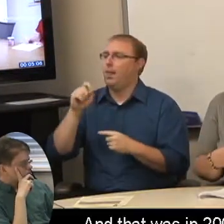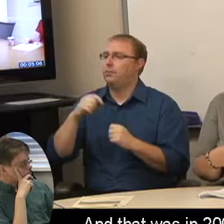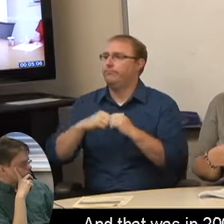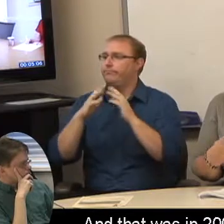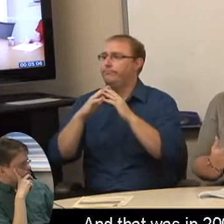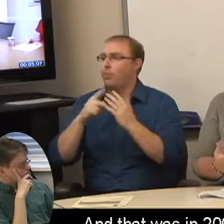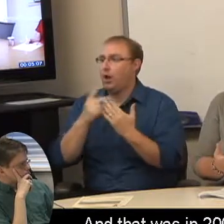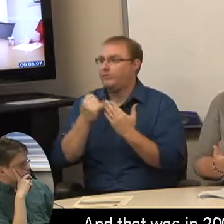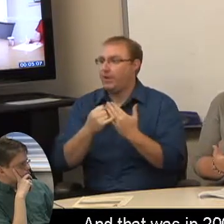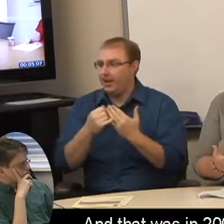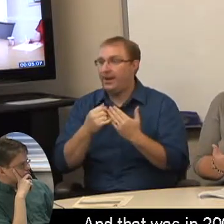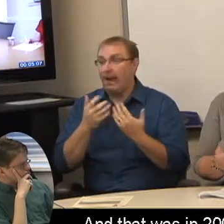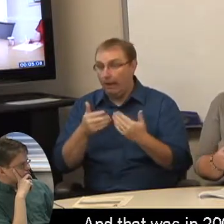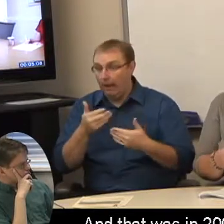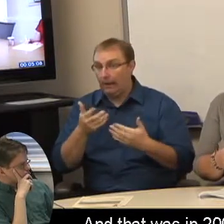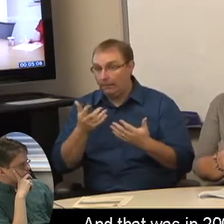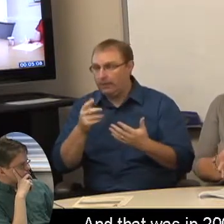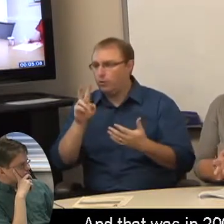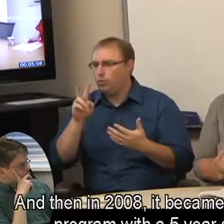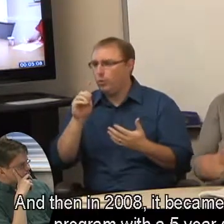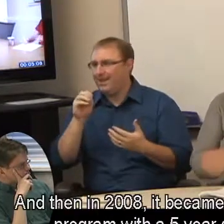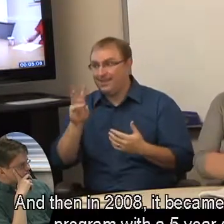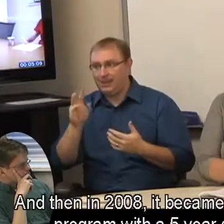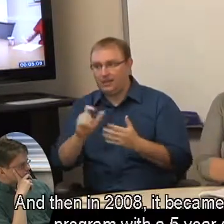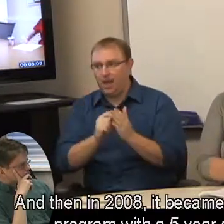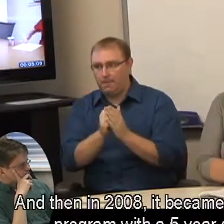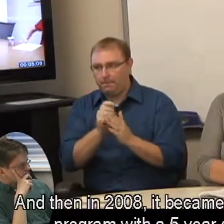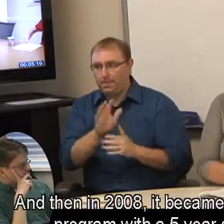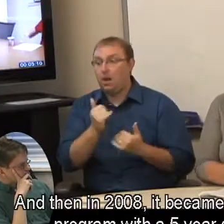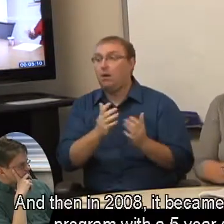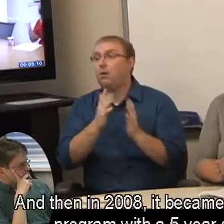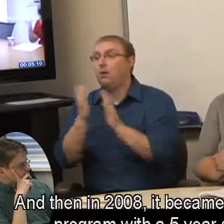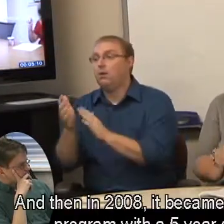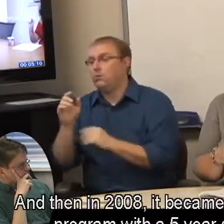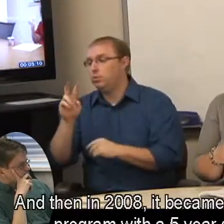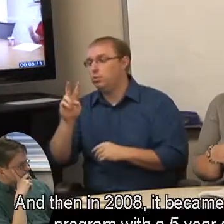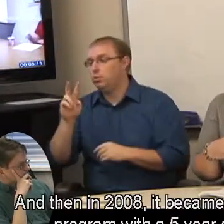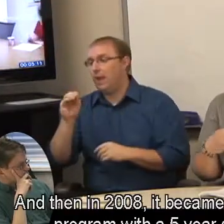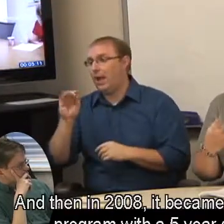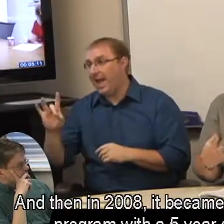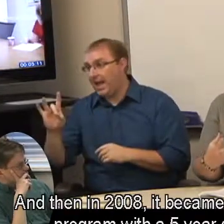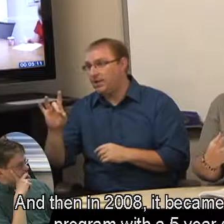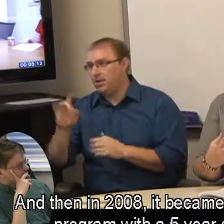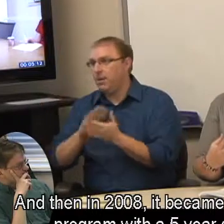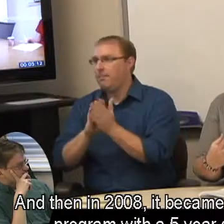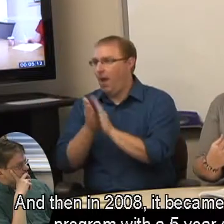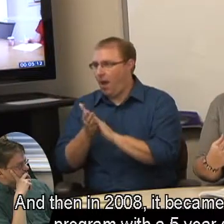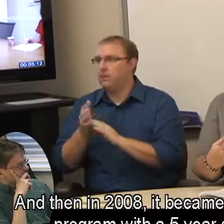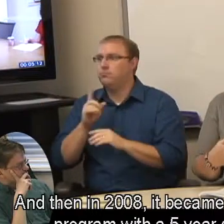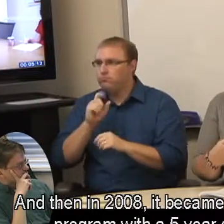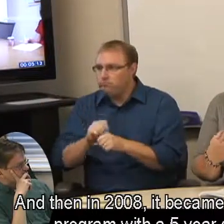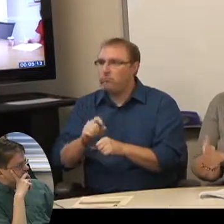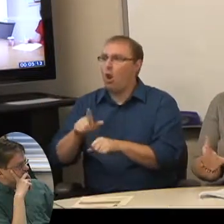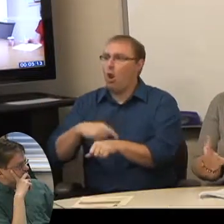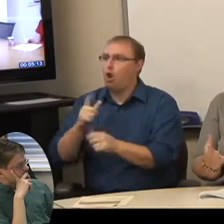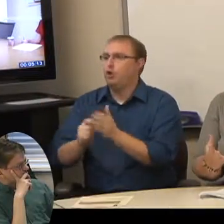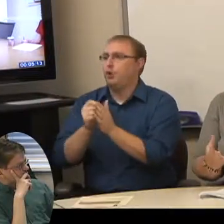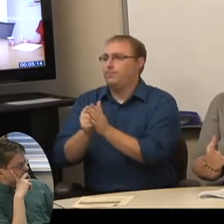And that was in 2006. And then in 2008, it became a long term program with a 5 year sunset